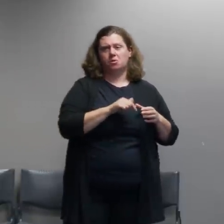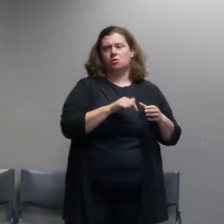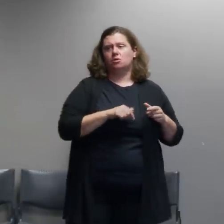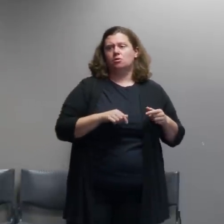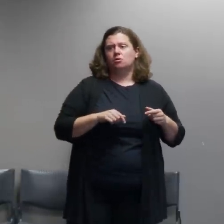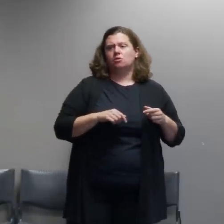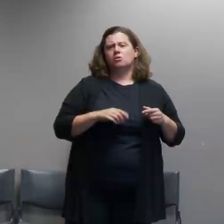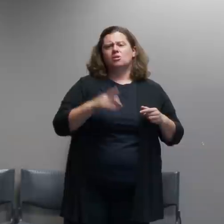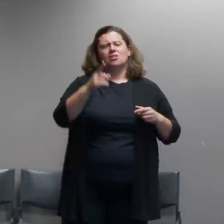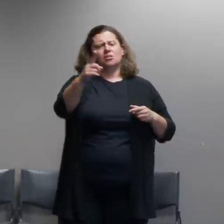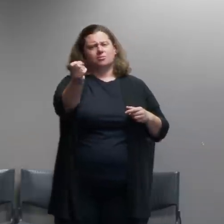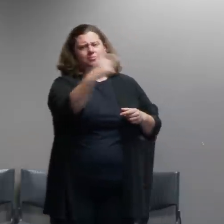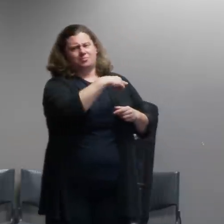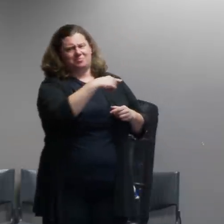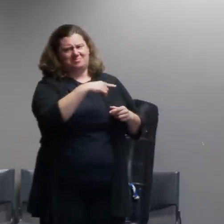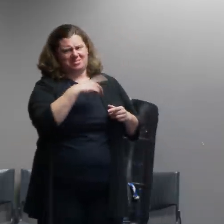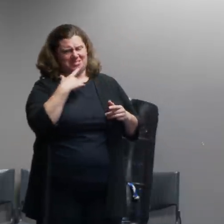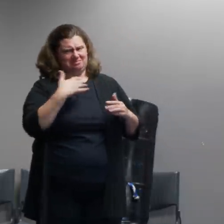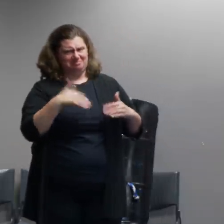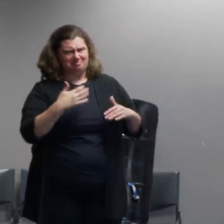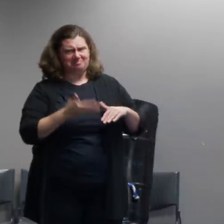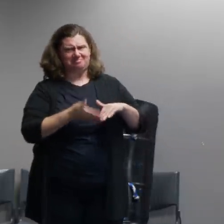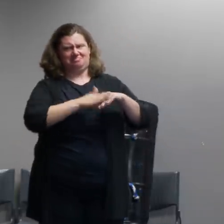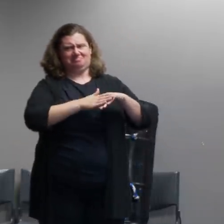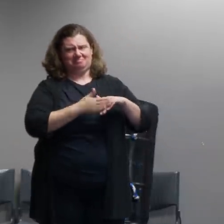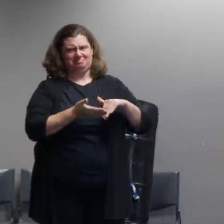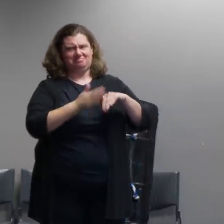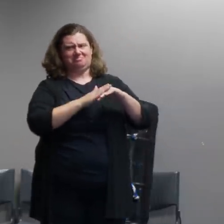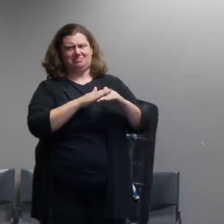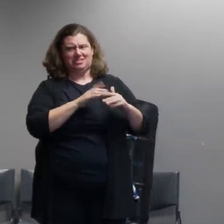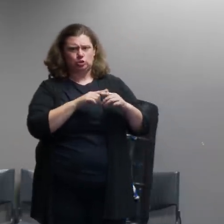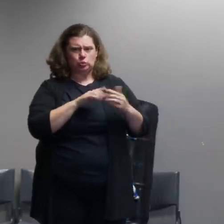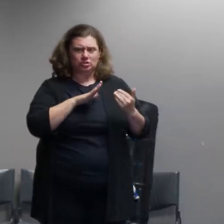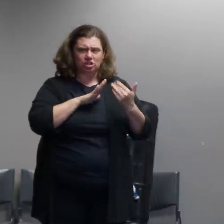tactics do you suspect organized crime is this